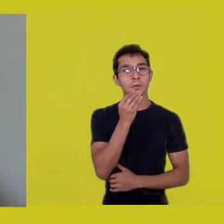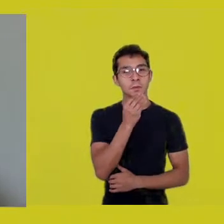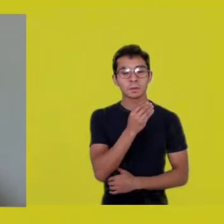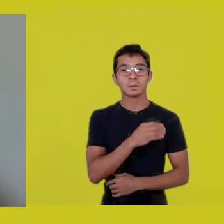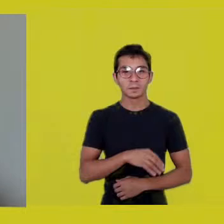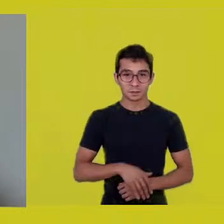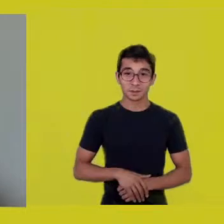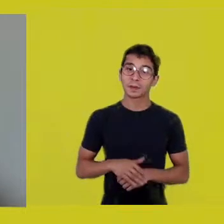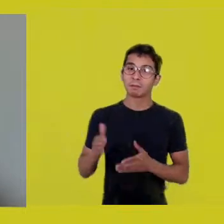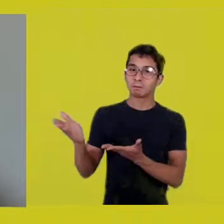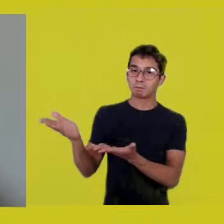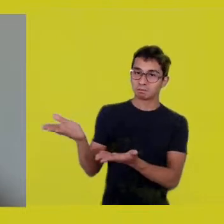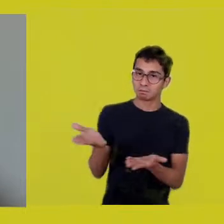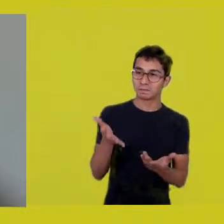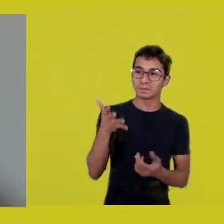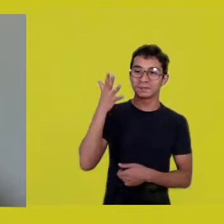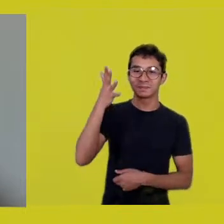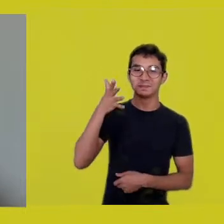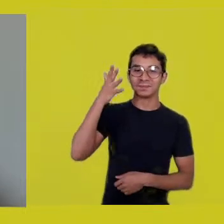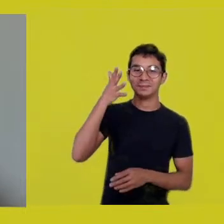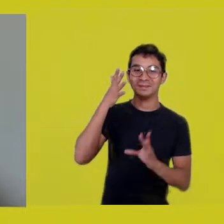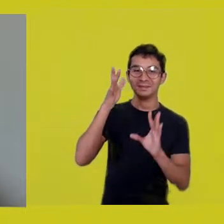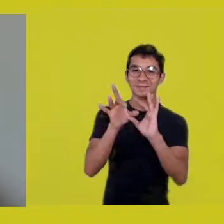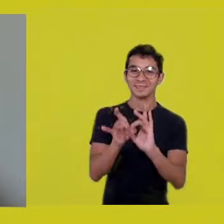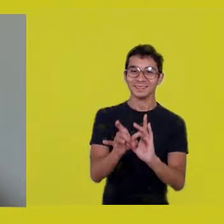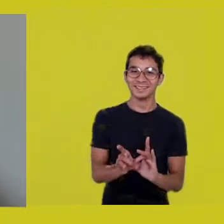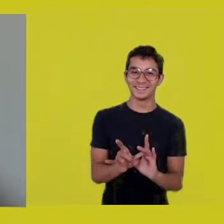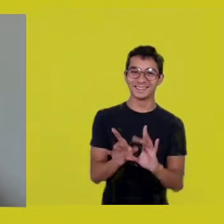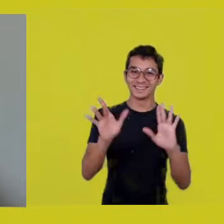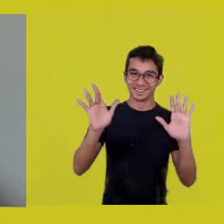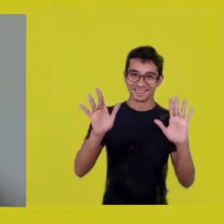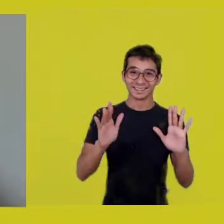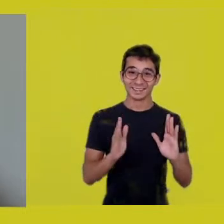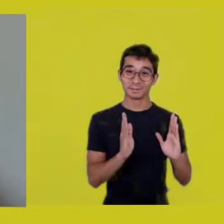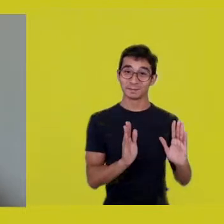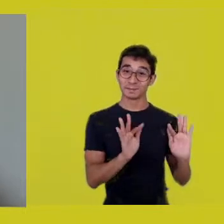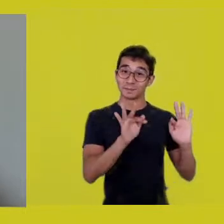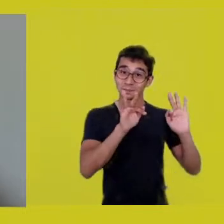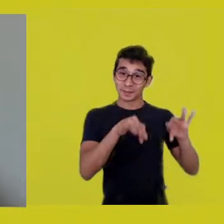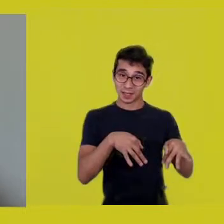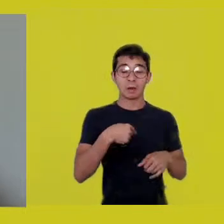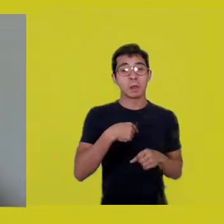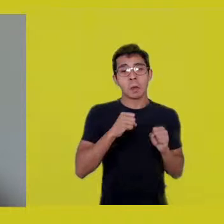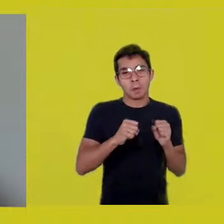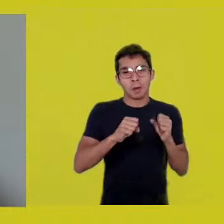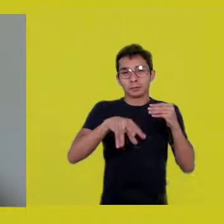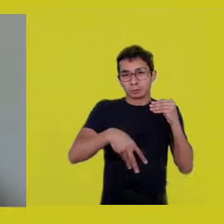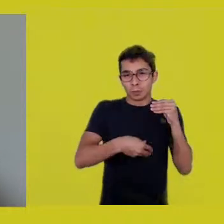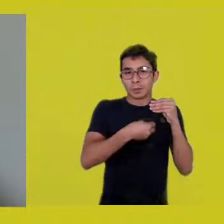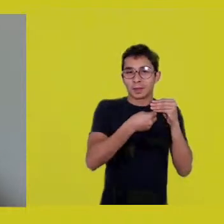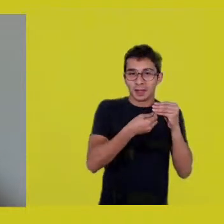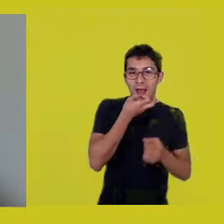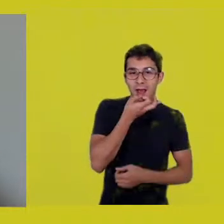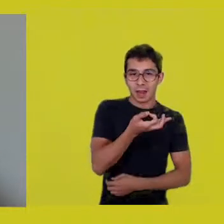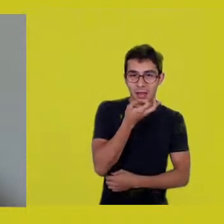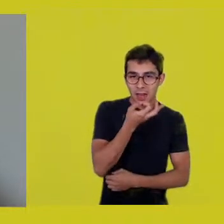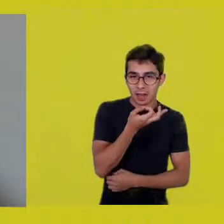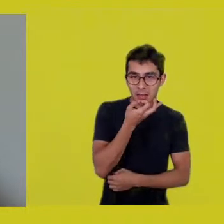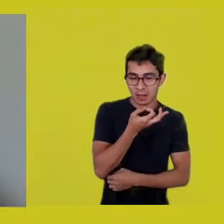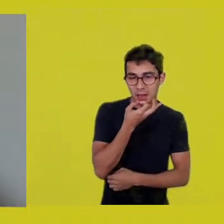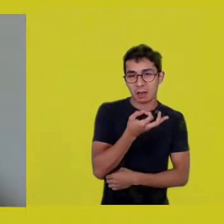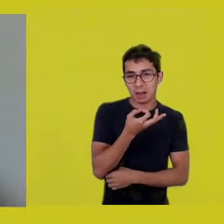in my final considerations, I can recall the purposes,